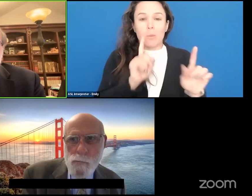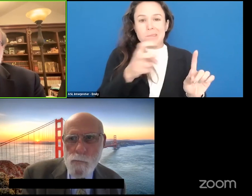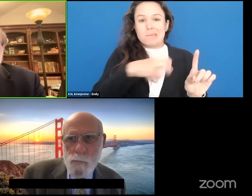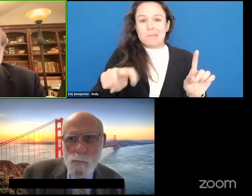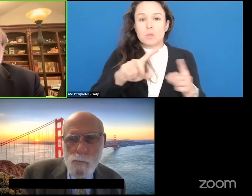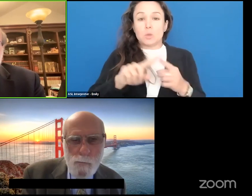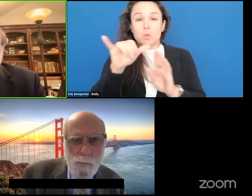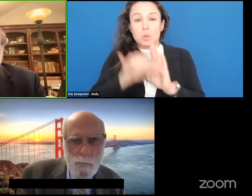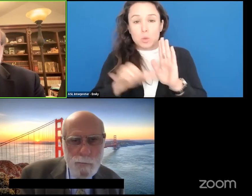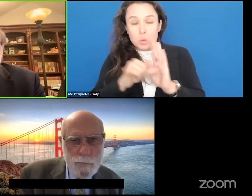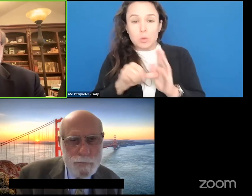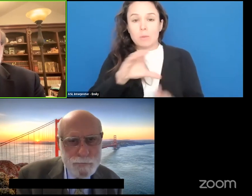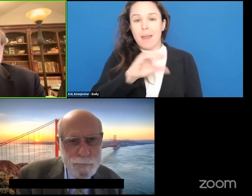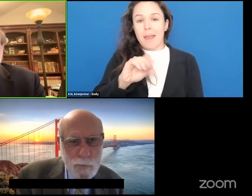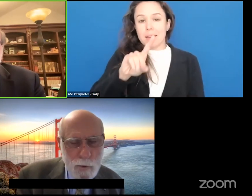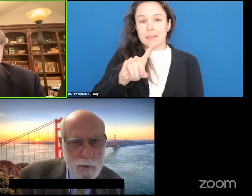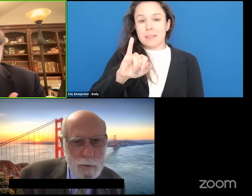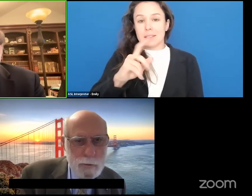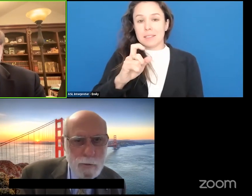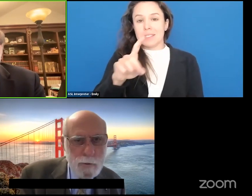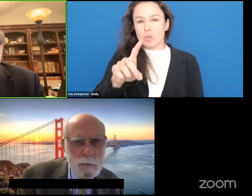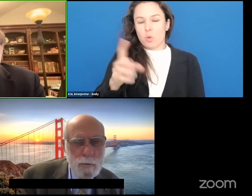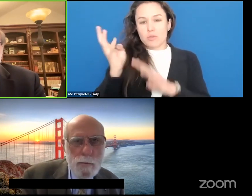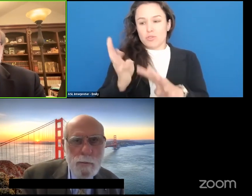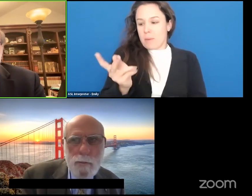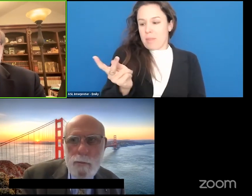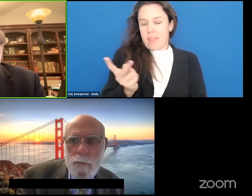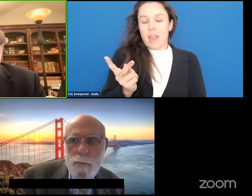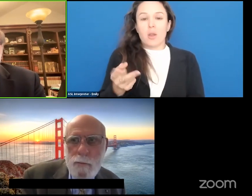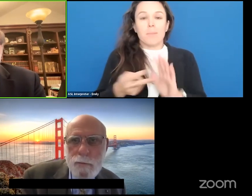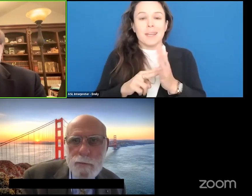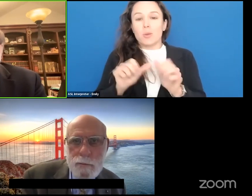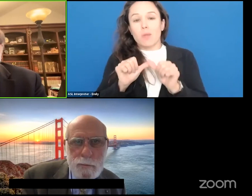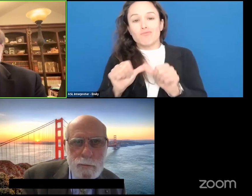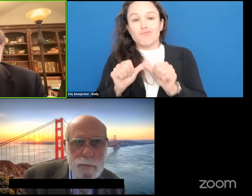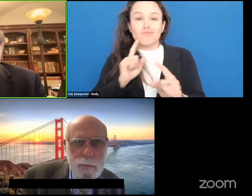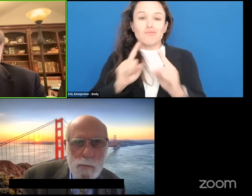Discord where it's being streamed and you can carry on the conversations in Discord.